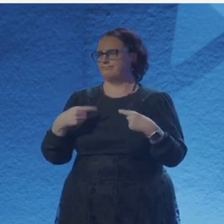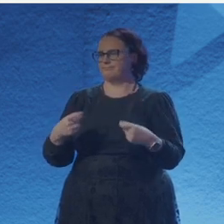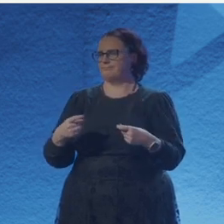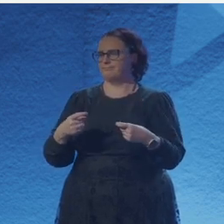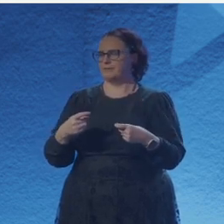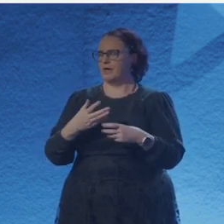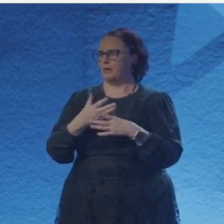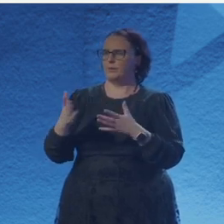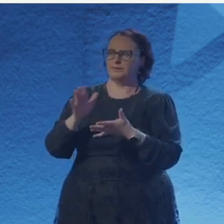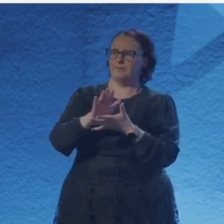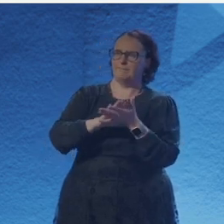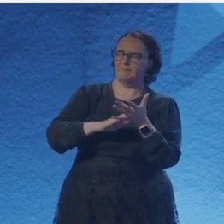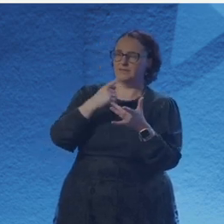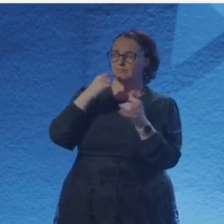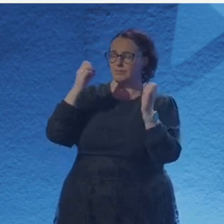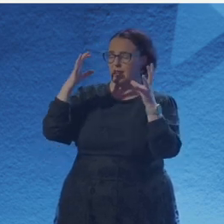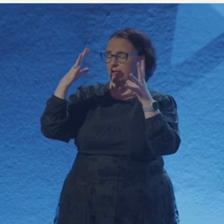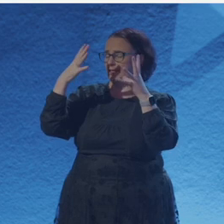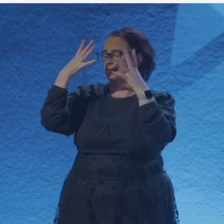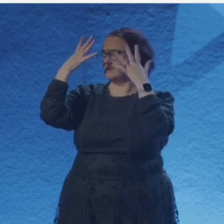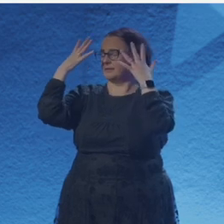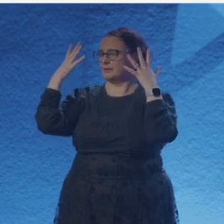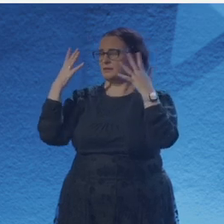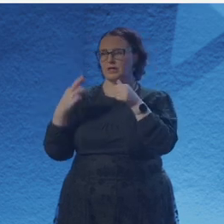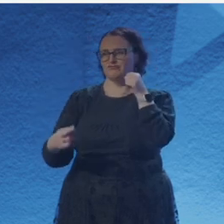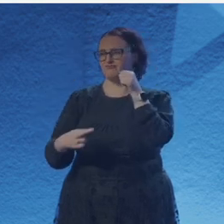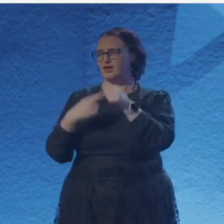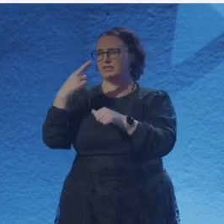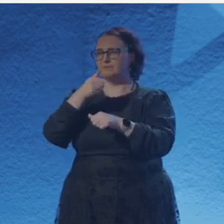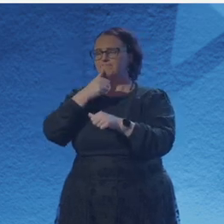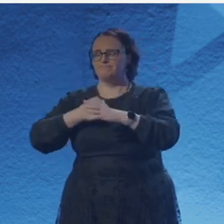into detritus, into seabed, birthed into birthplace